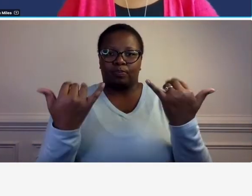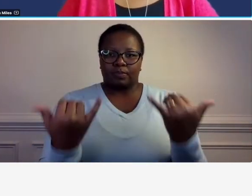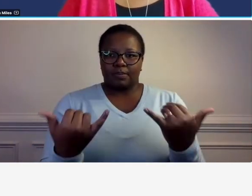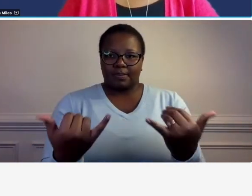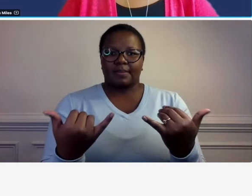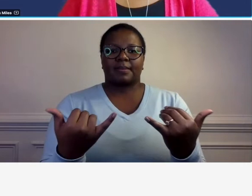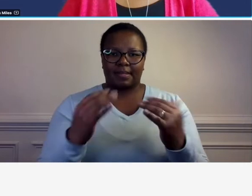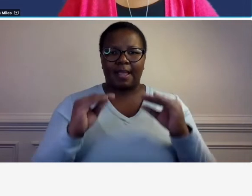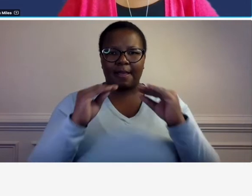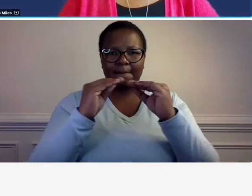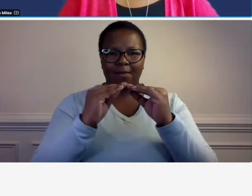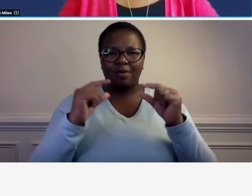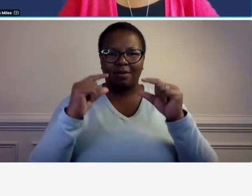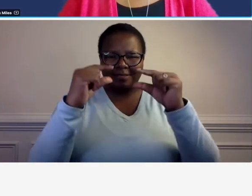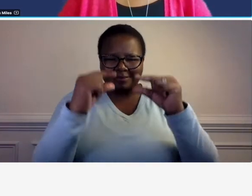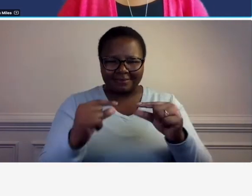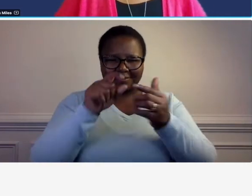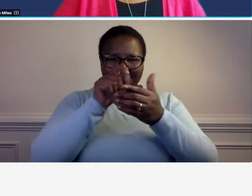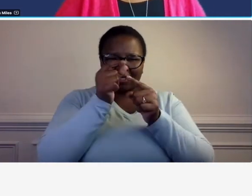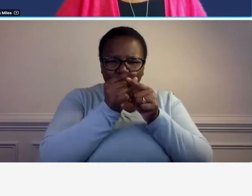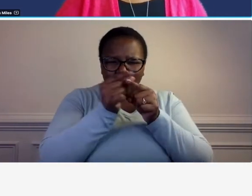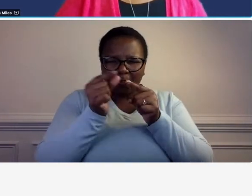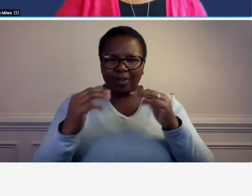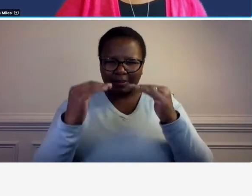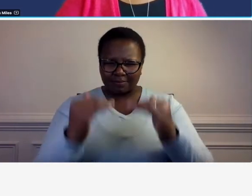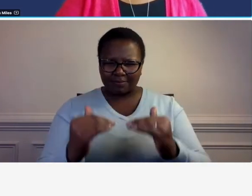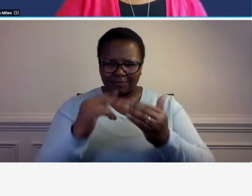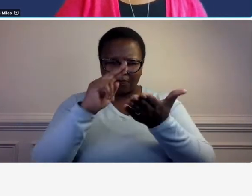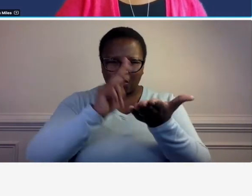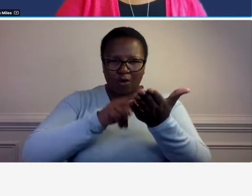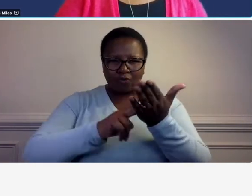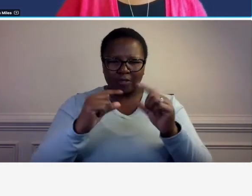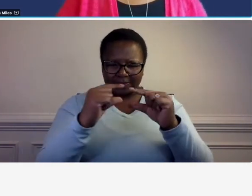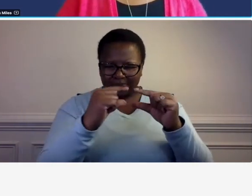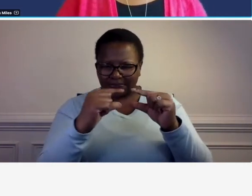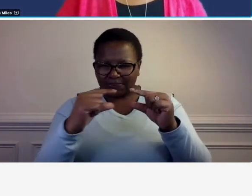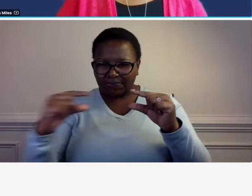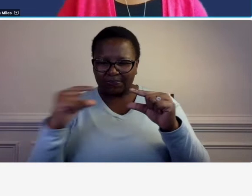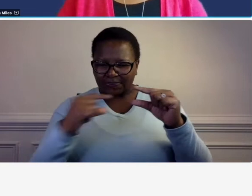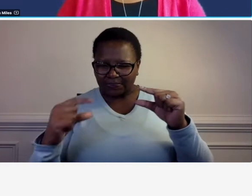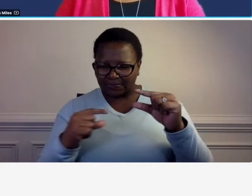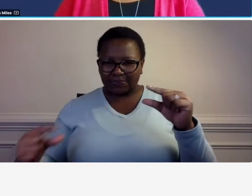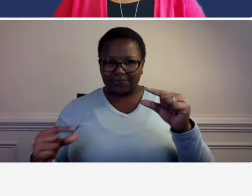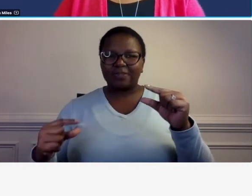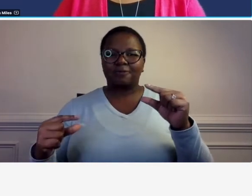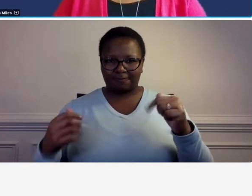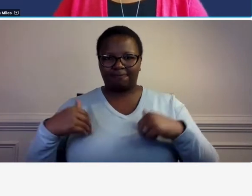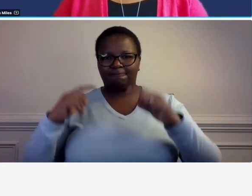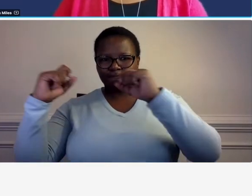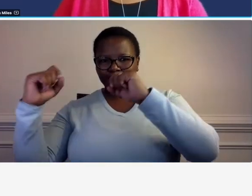i'm going to pull up another section and let me get my screen working okay here it is okay so the